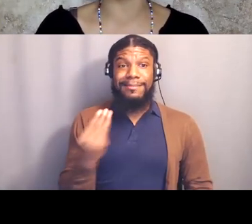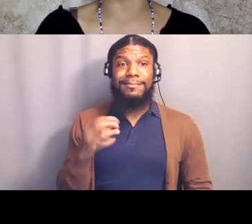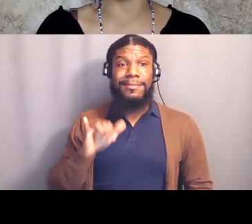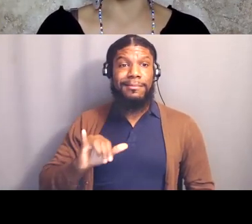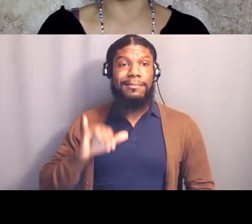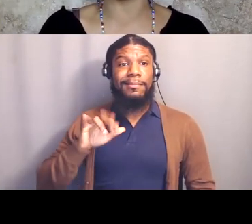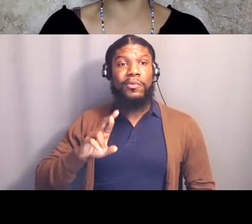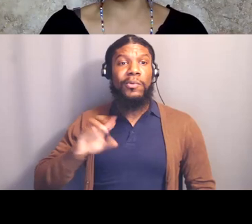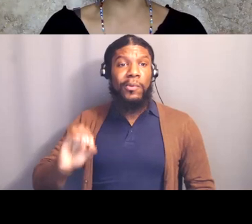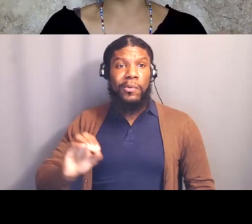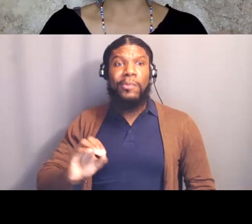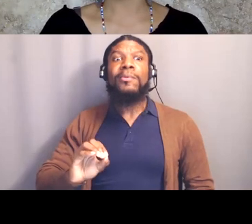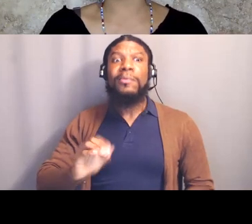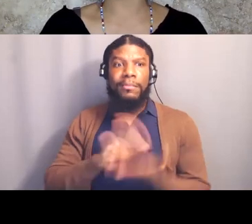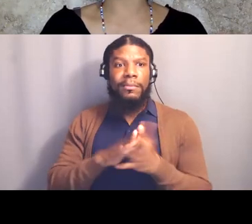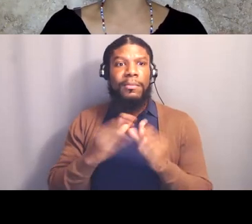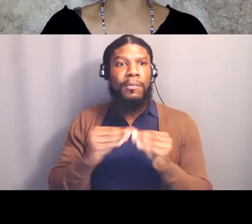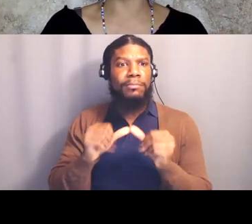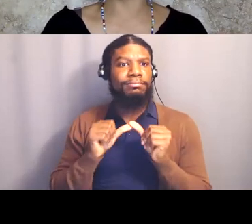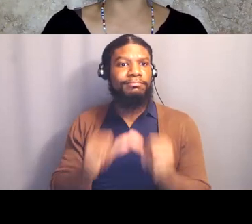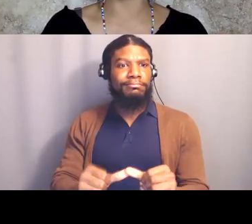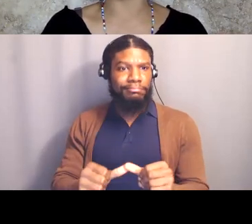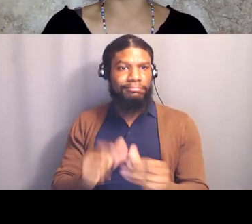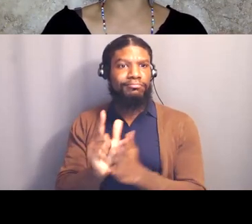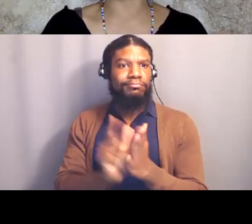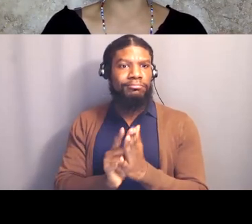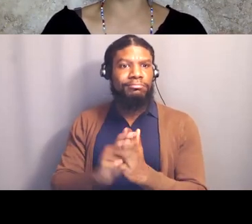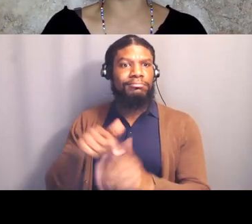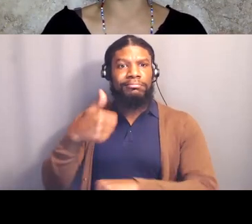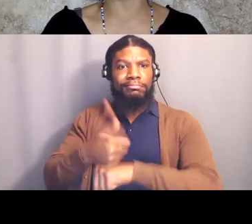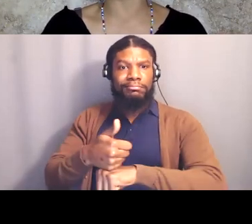was made more permanent through an injunction that restricts their use